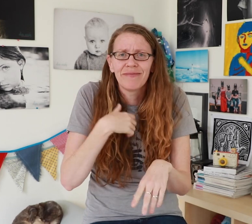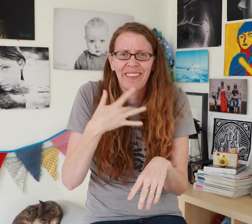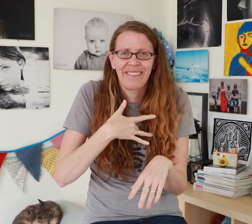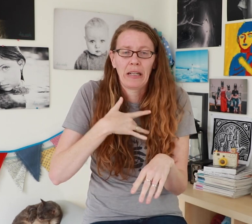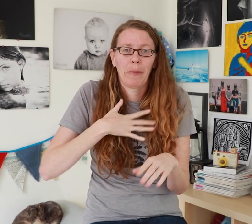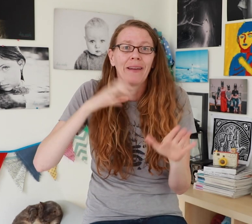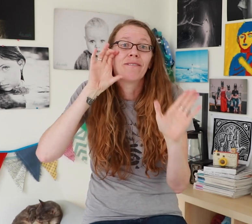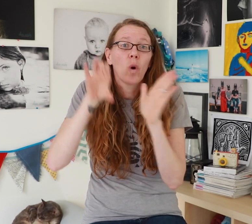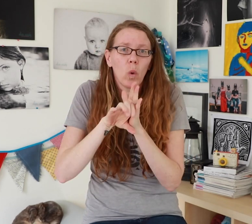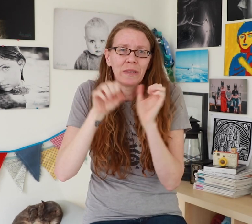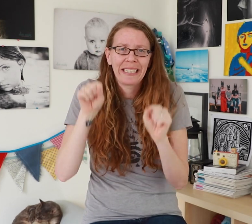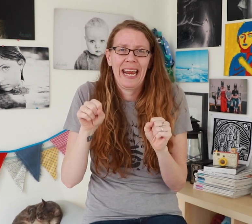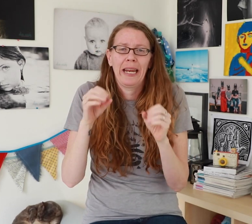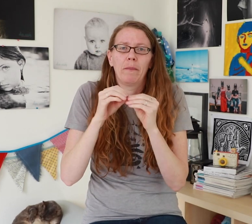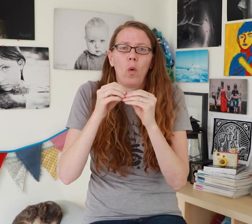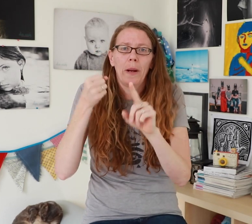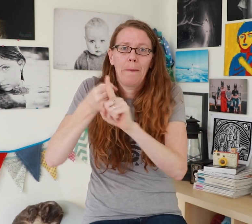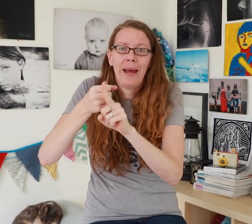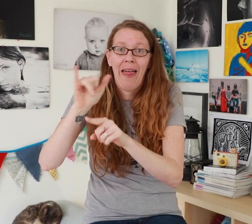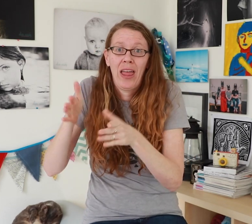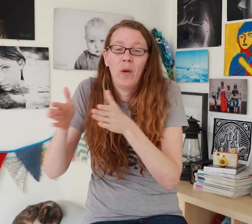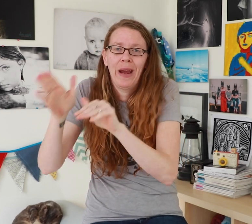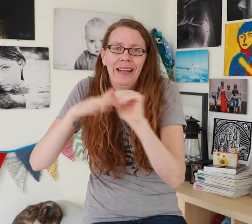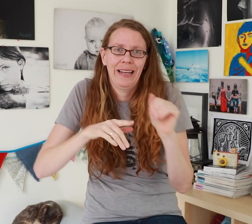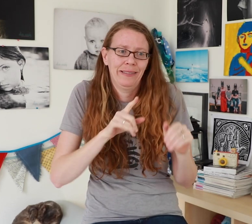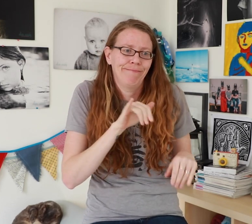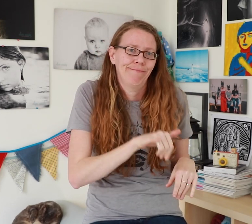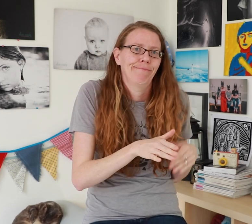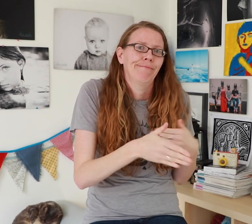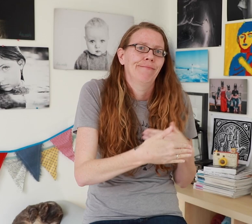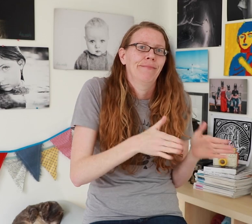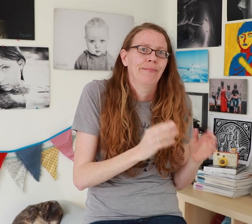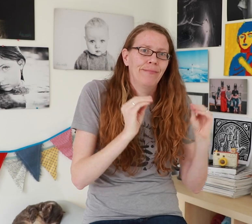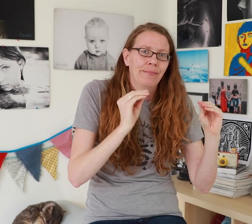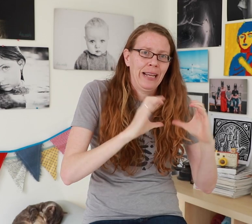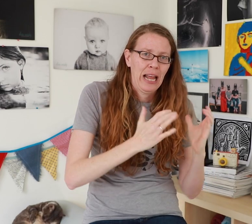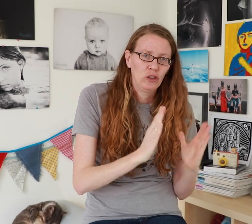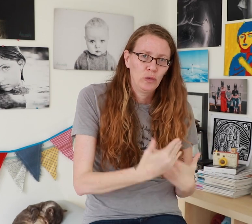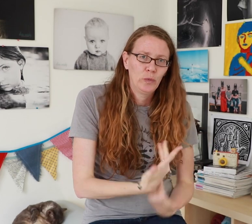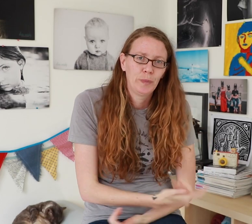My photos make more of an impact than when I did in a four-walled classroom.